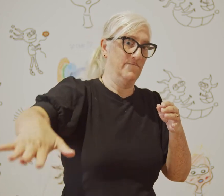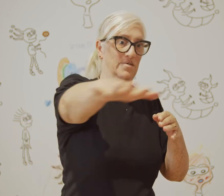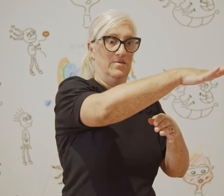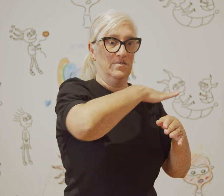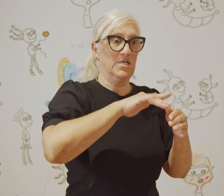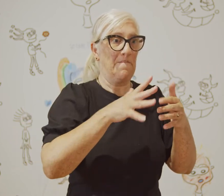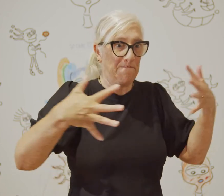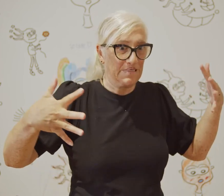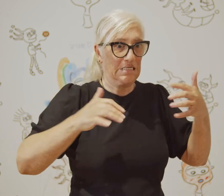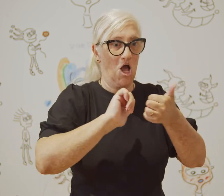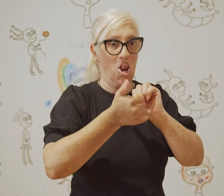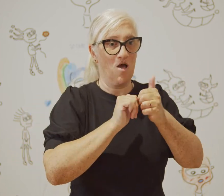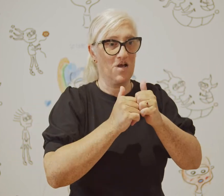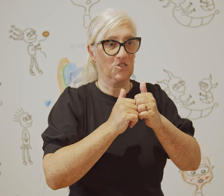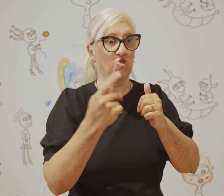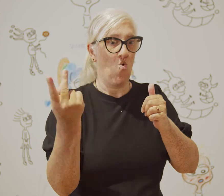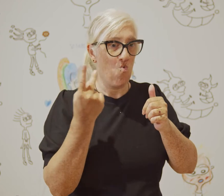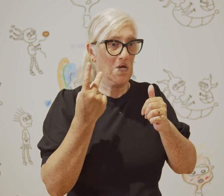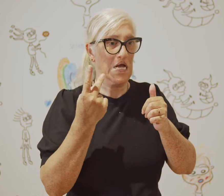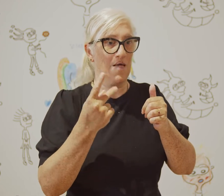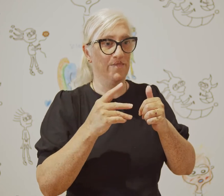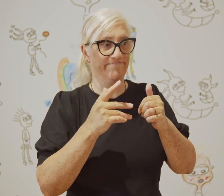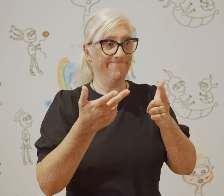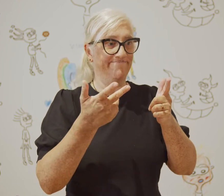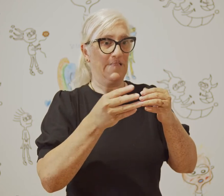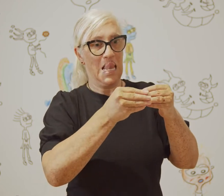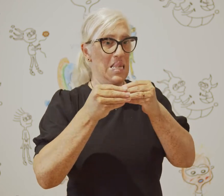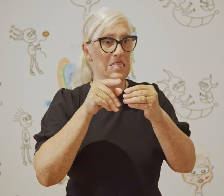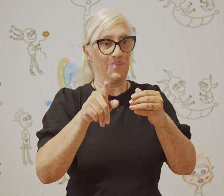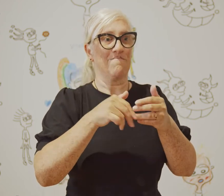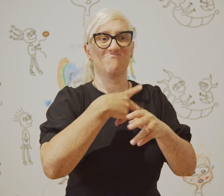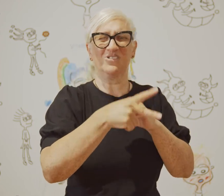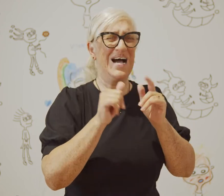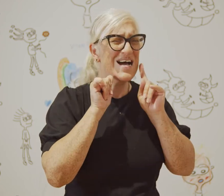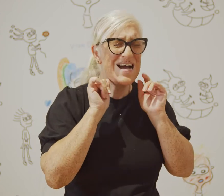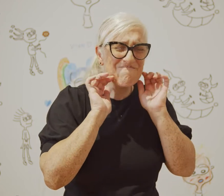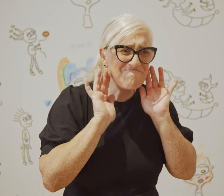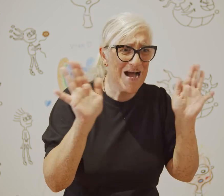There's a lot of collaboration with the people who have submitted work and Claire and myself are leading this project.